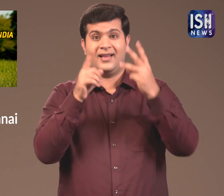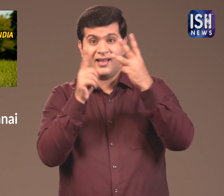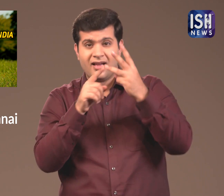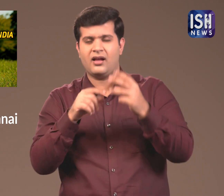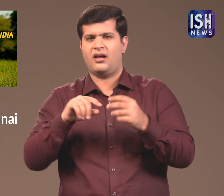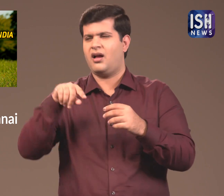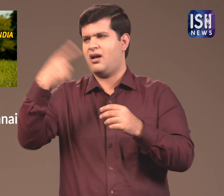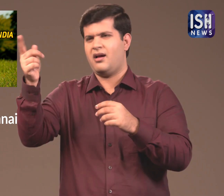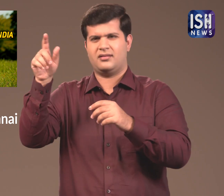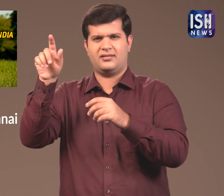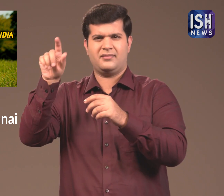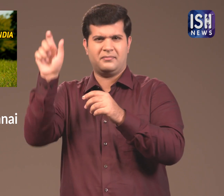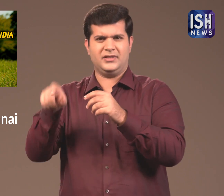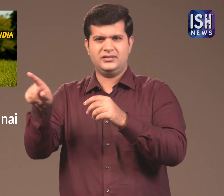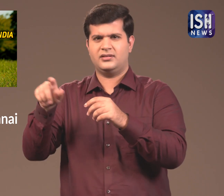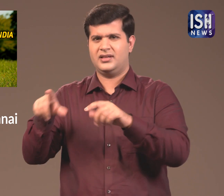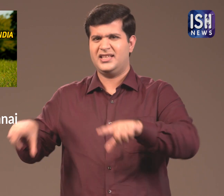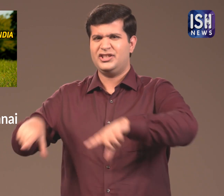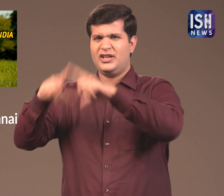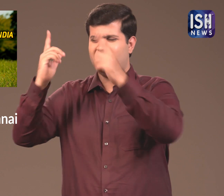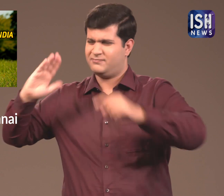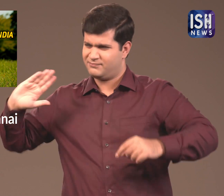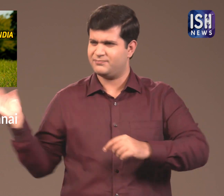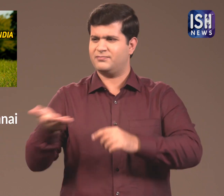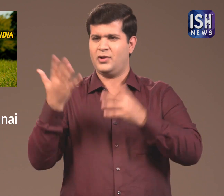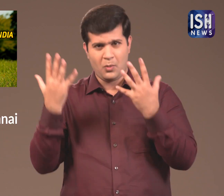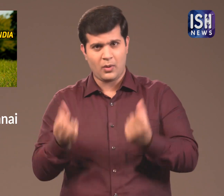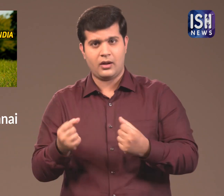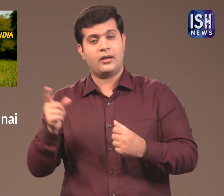If someone wants to cut a tree,